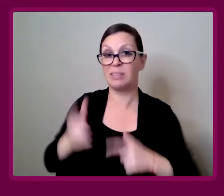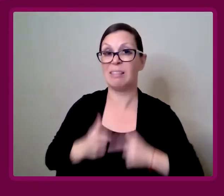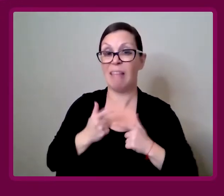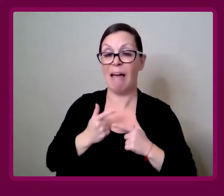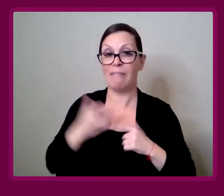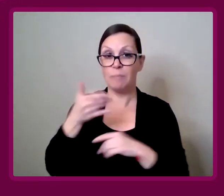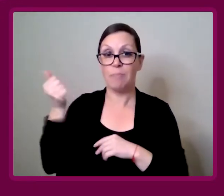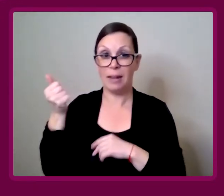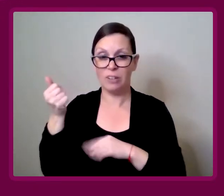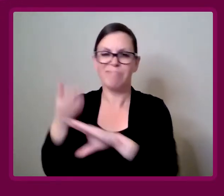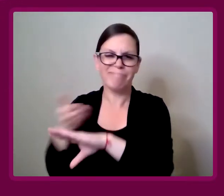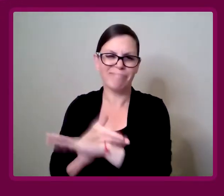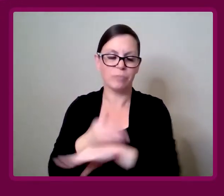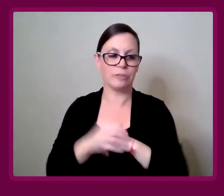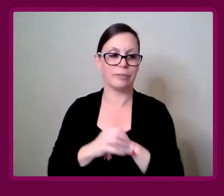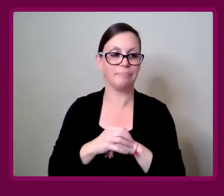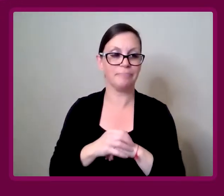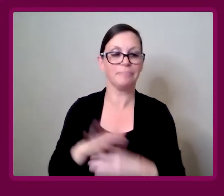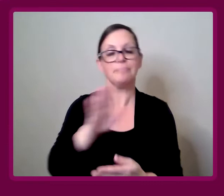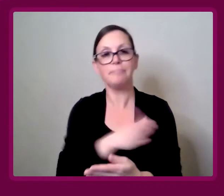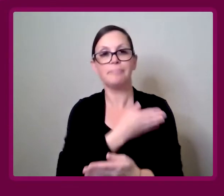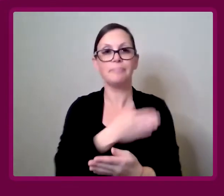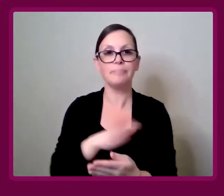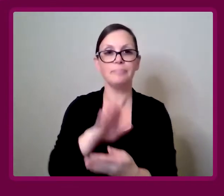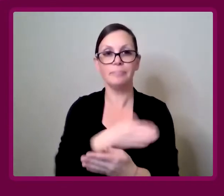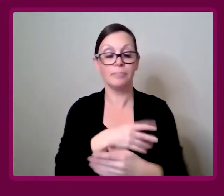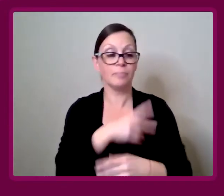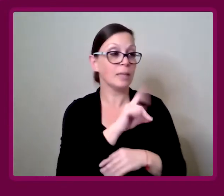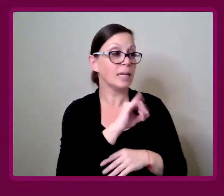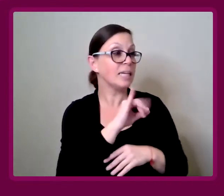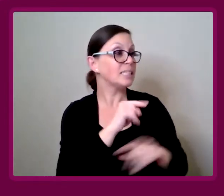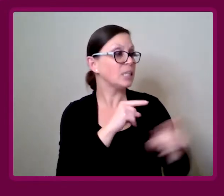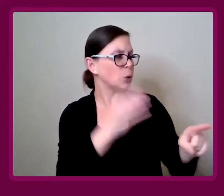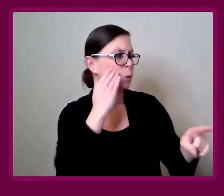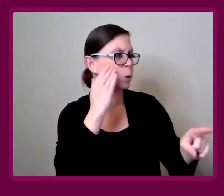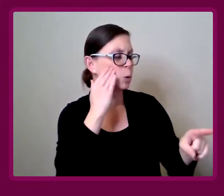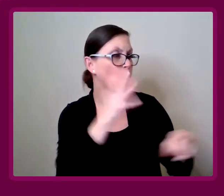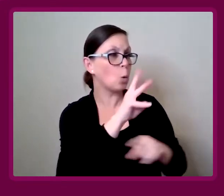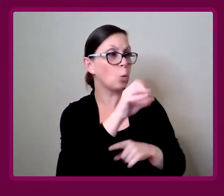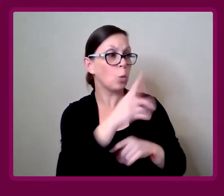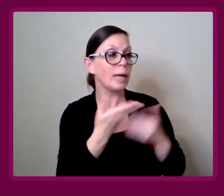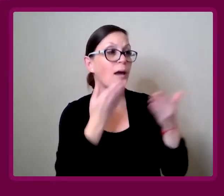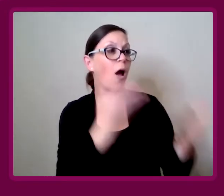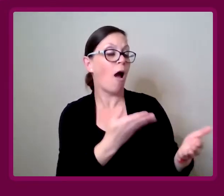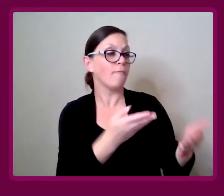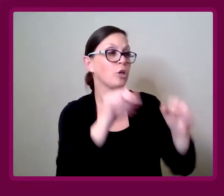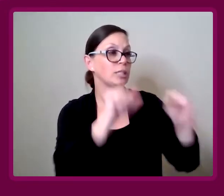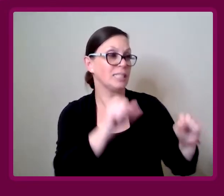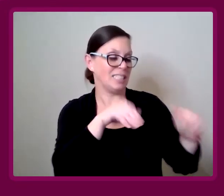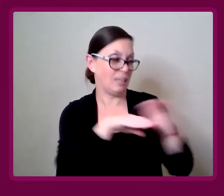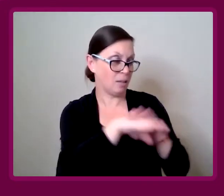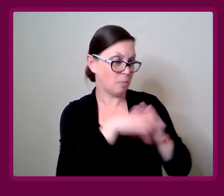Ashley Inkumsah: Did you know WID offers accessibility solutions,